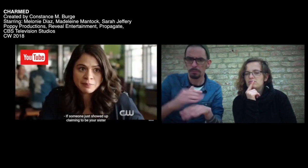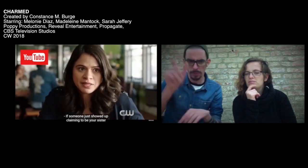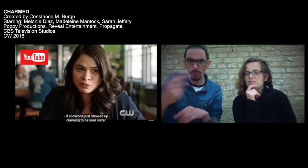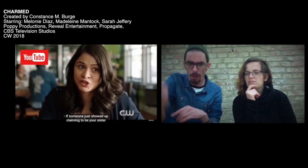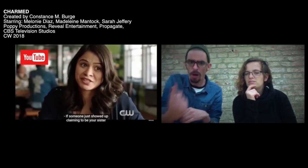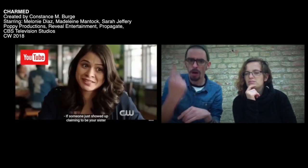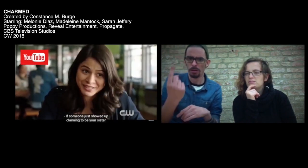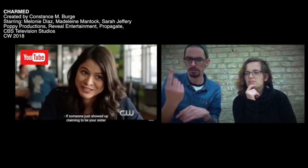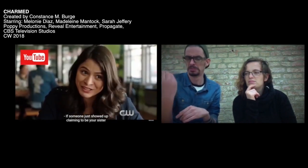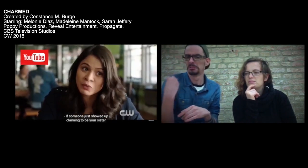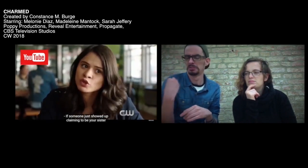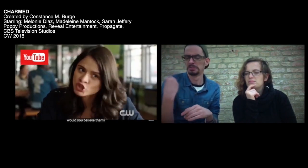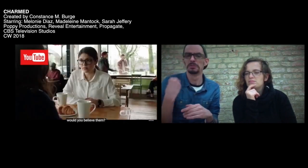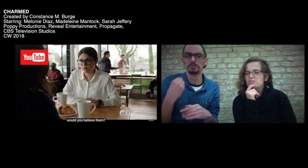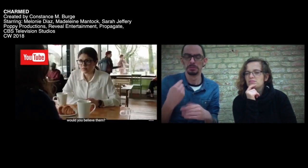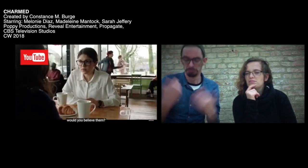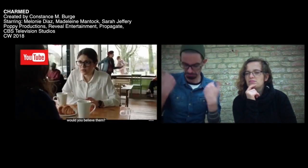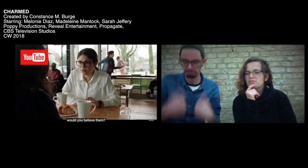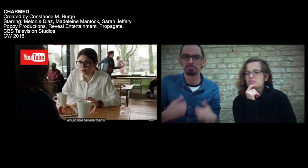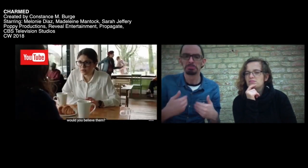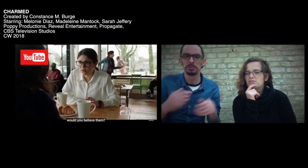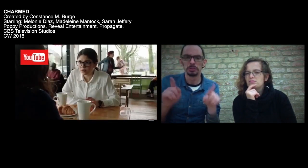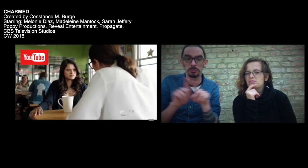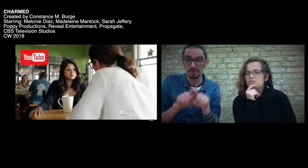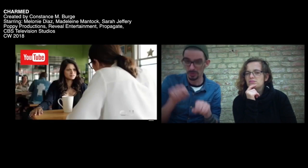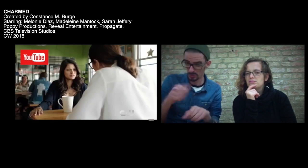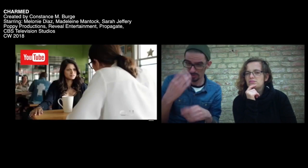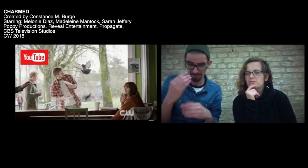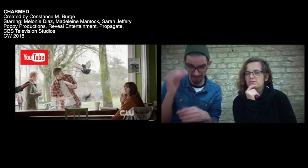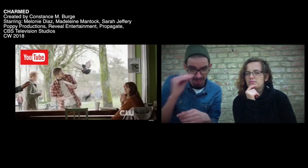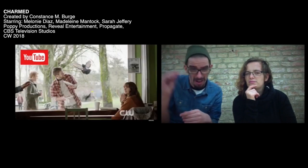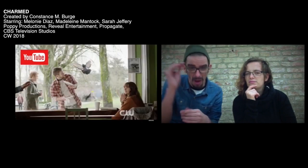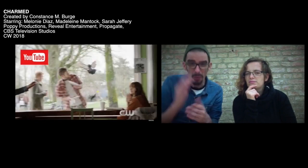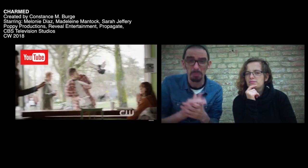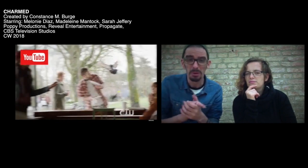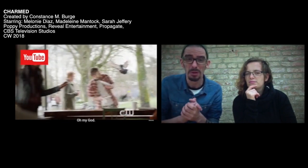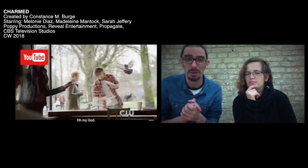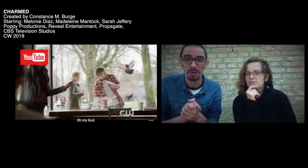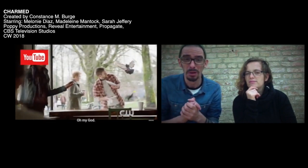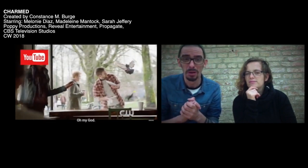[Wenn jemand einfach auftaucht und behauptet sie wäre deine Schwester] [würdest du ihr glauben?]